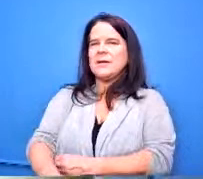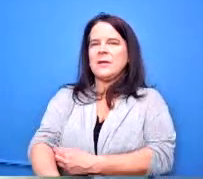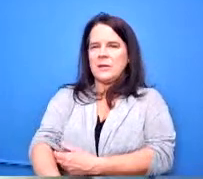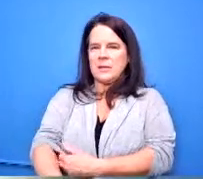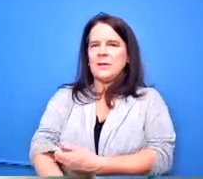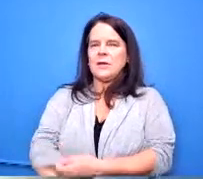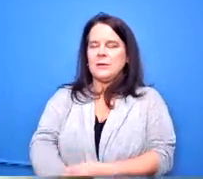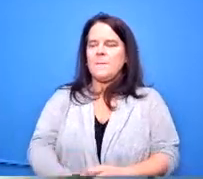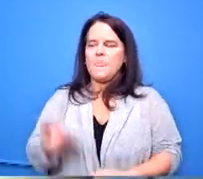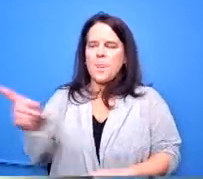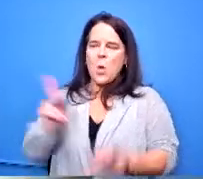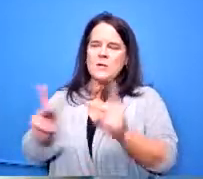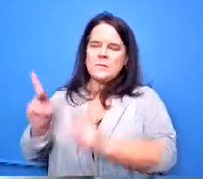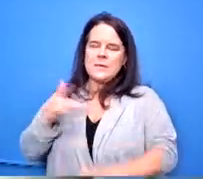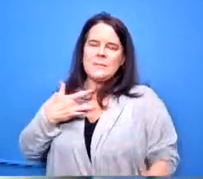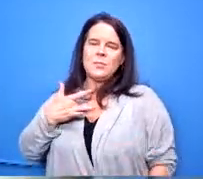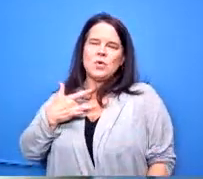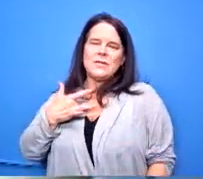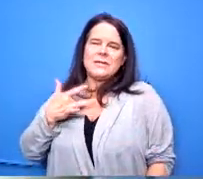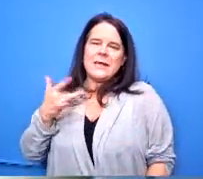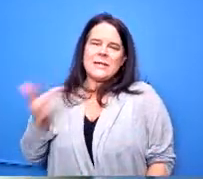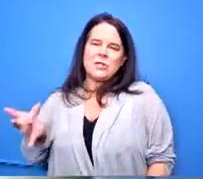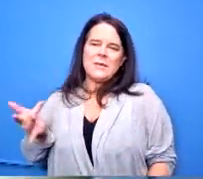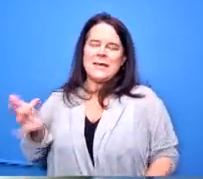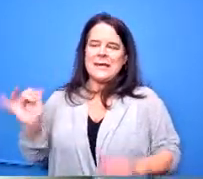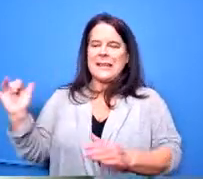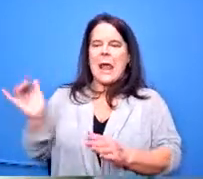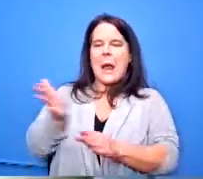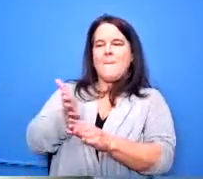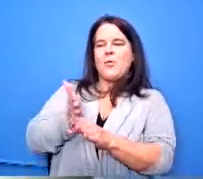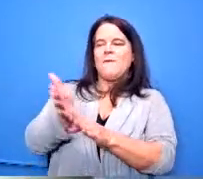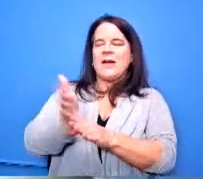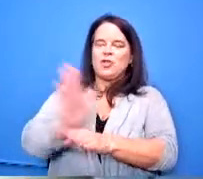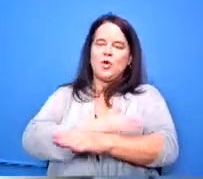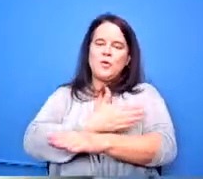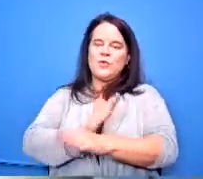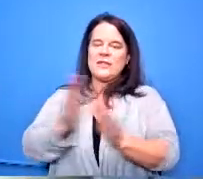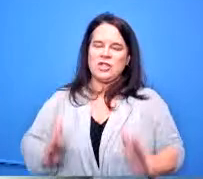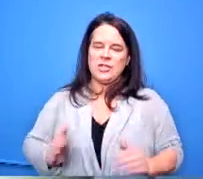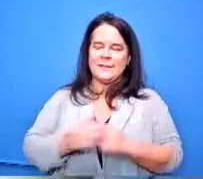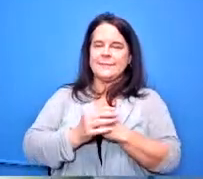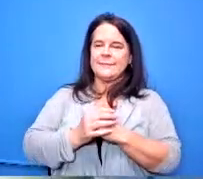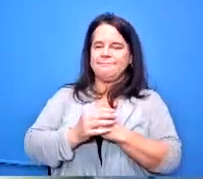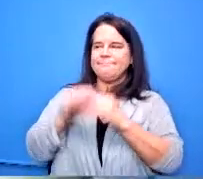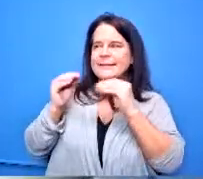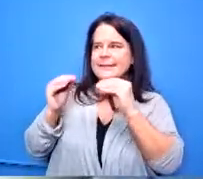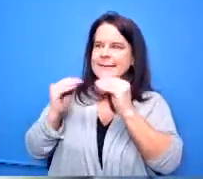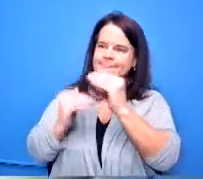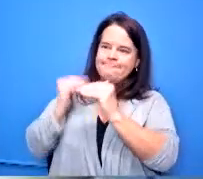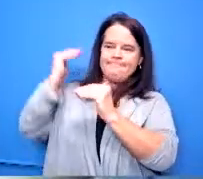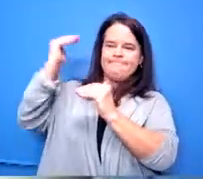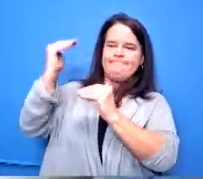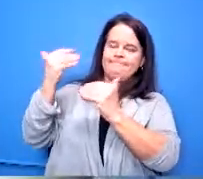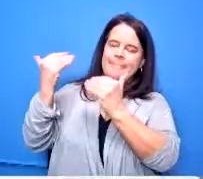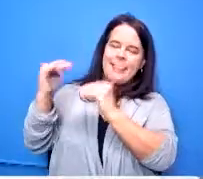tend to be maybe professional musicians who come in and either do master classes private lessons um